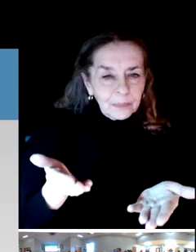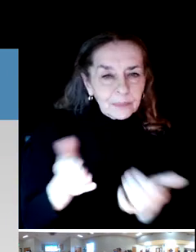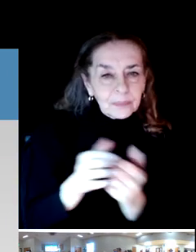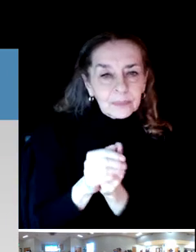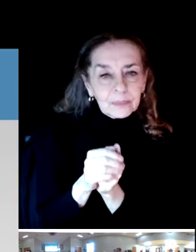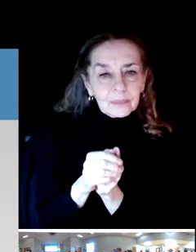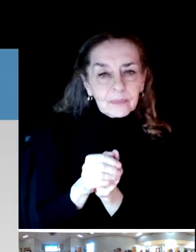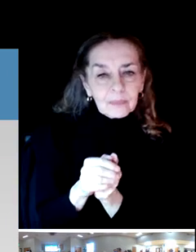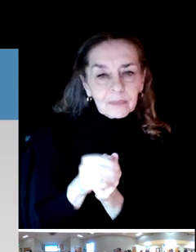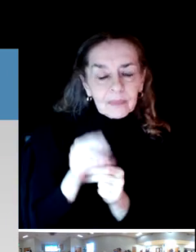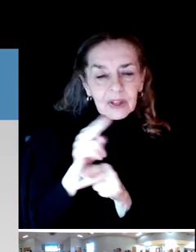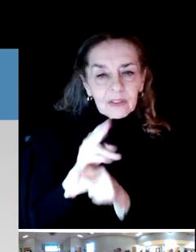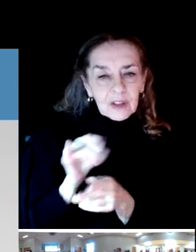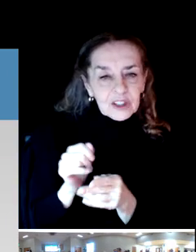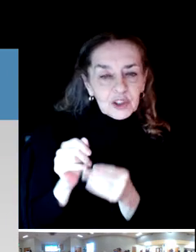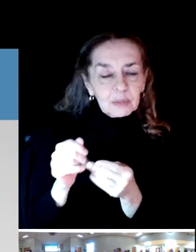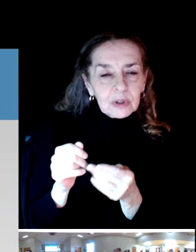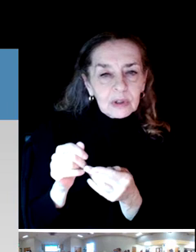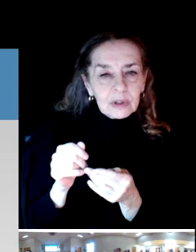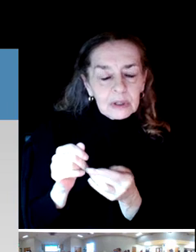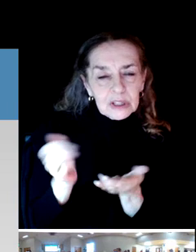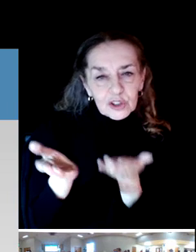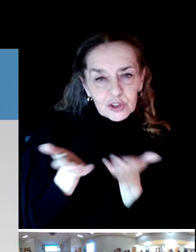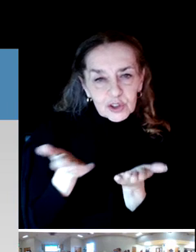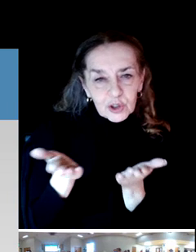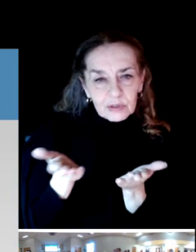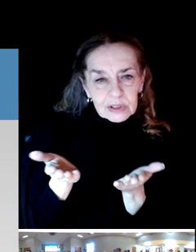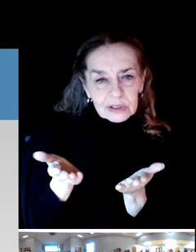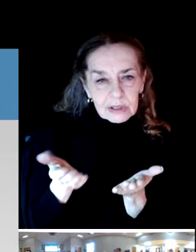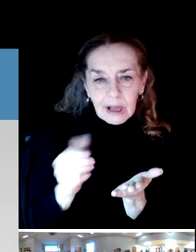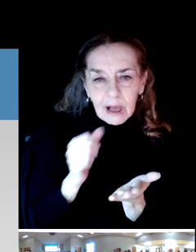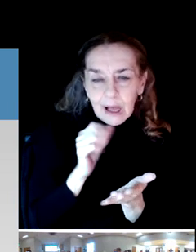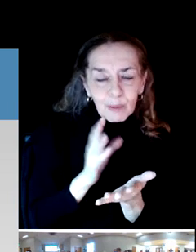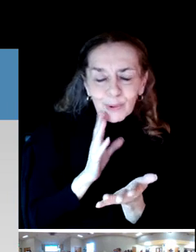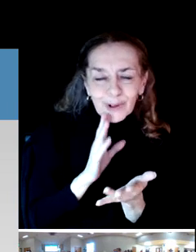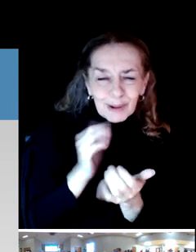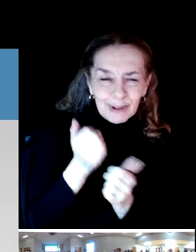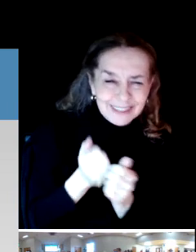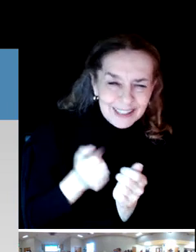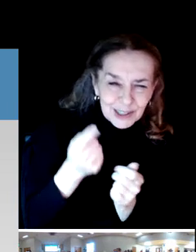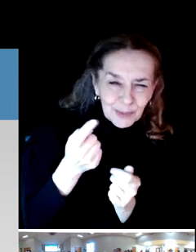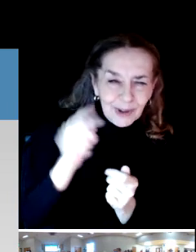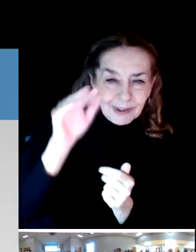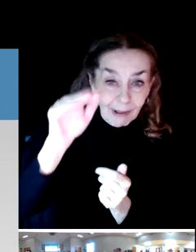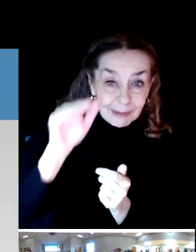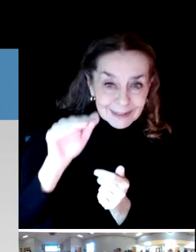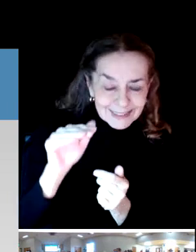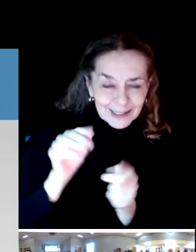The customer service in the district- I won't be talking about each of these, but I'll, I'll get some of the key ones.